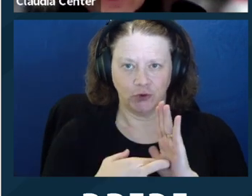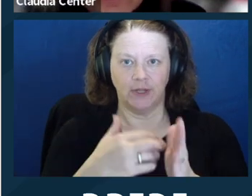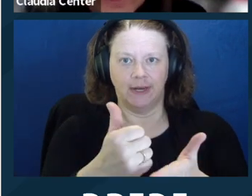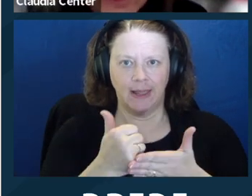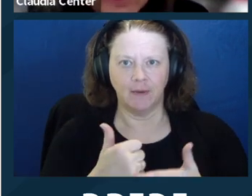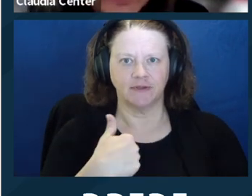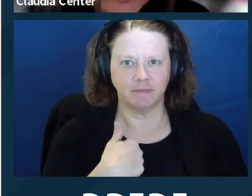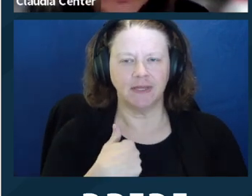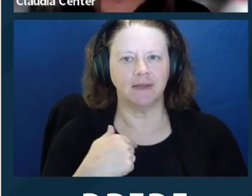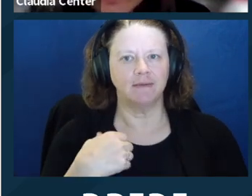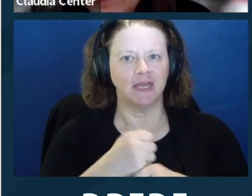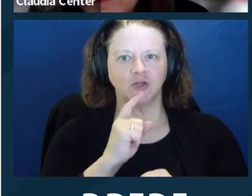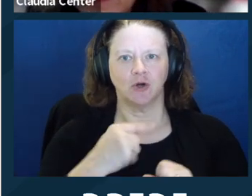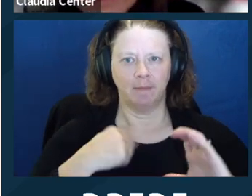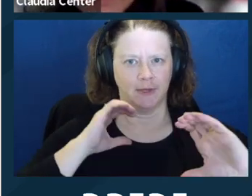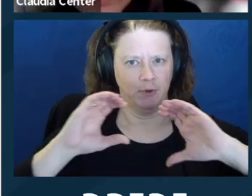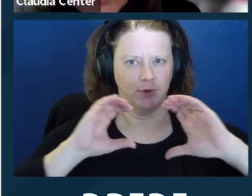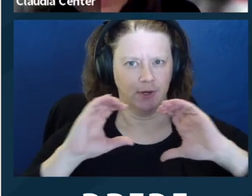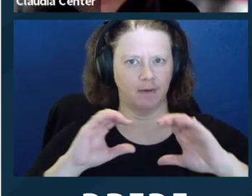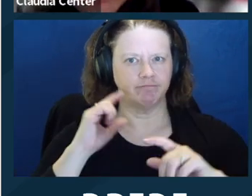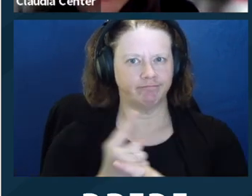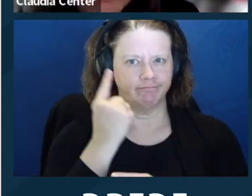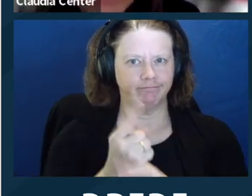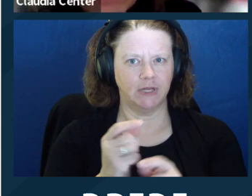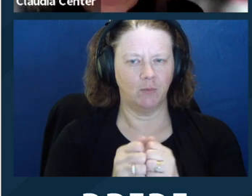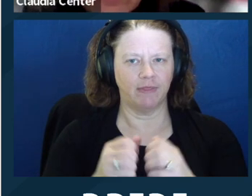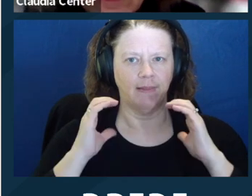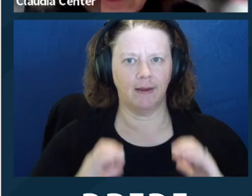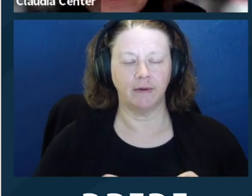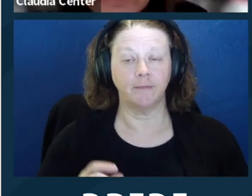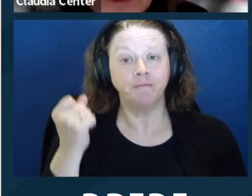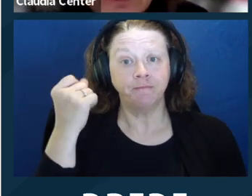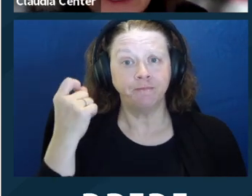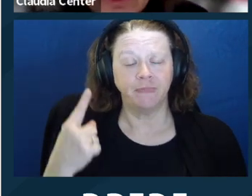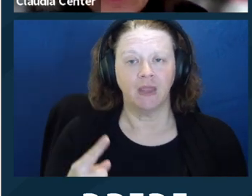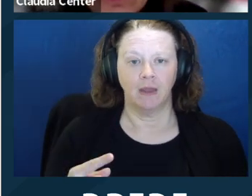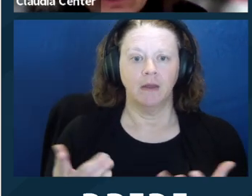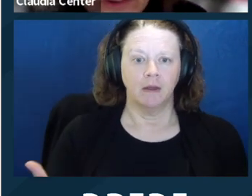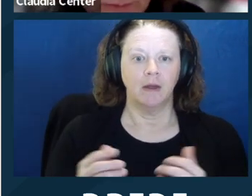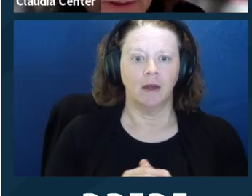disclosure or informed consent is required. You need to explain matters as reasonably